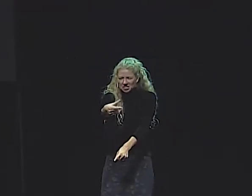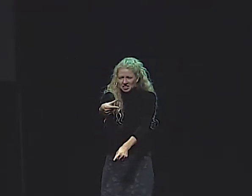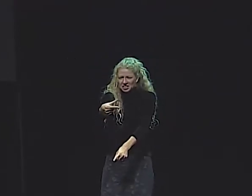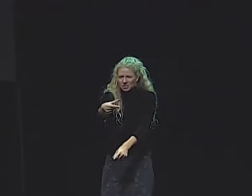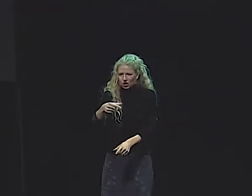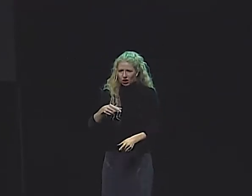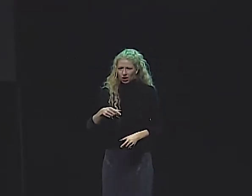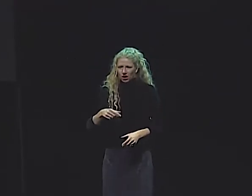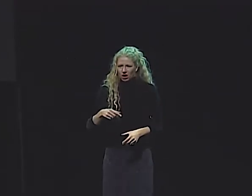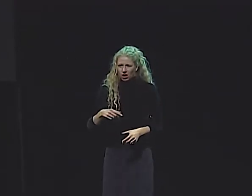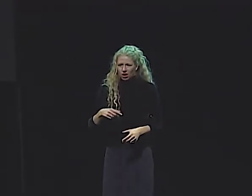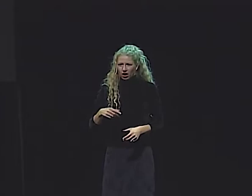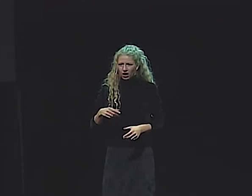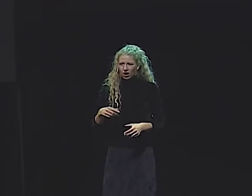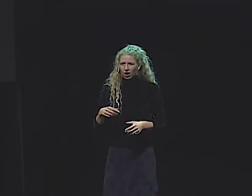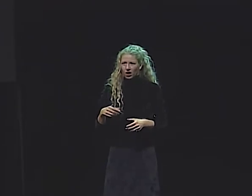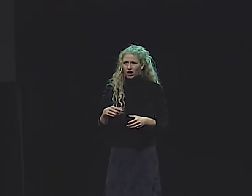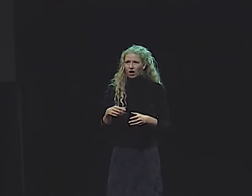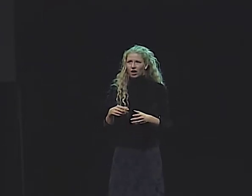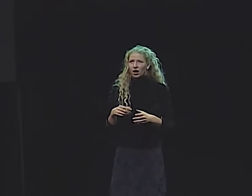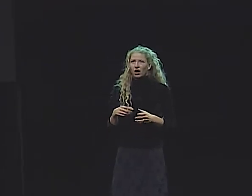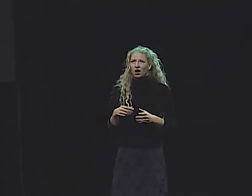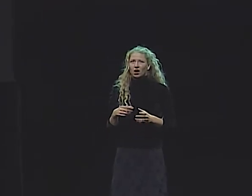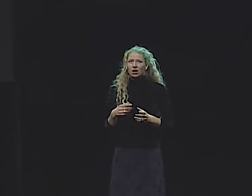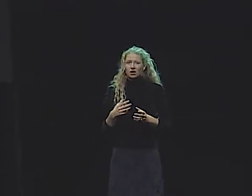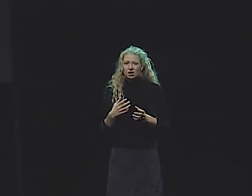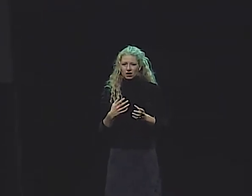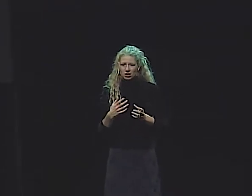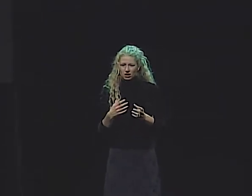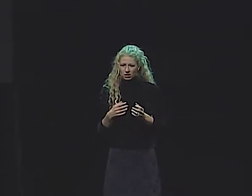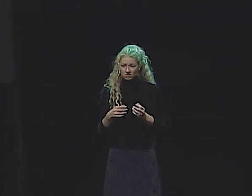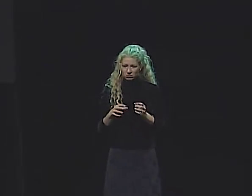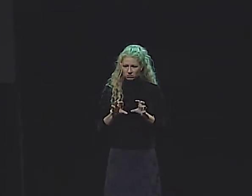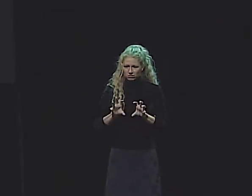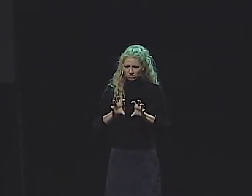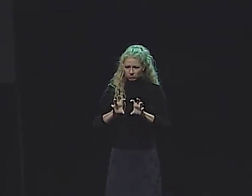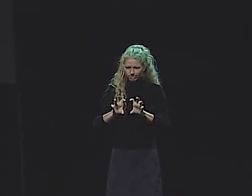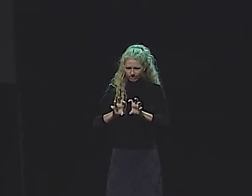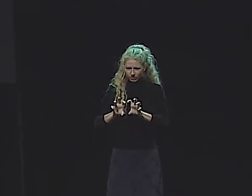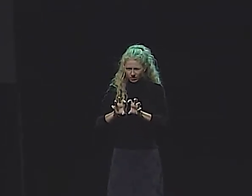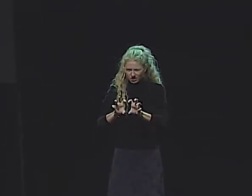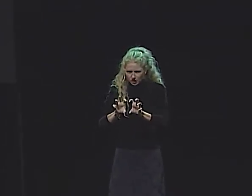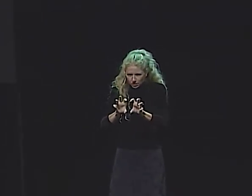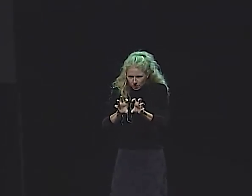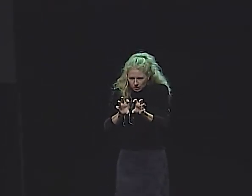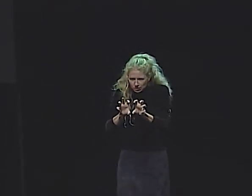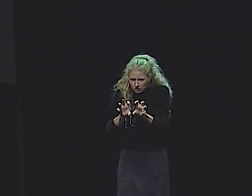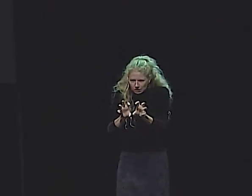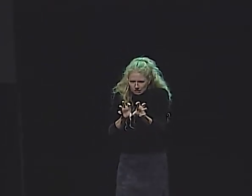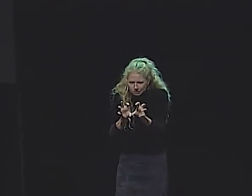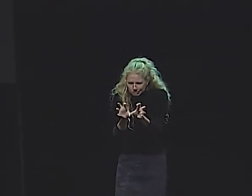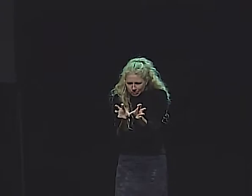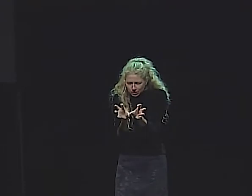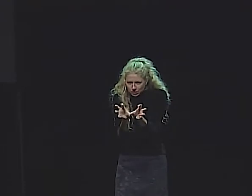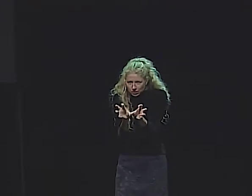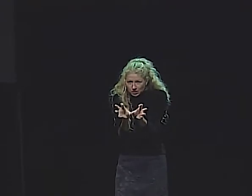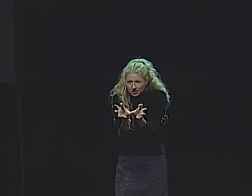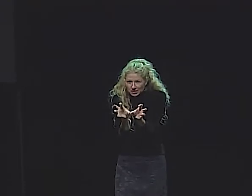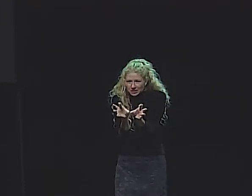AND THERE WERE HUGE DOORS WHICH WOULD OPEN TO THE INTERIOR OF THIS TEMPLE.